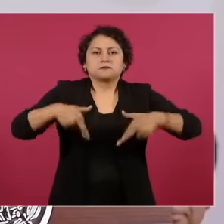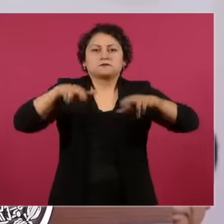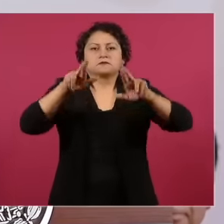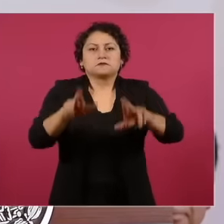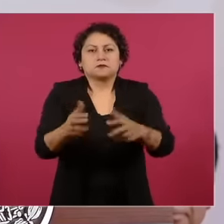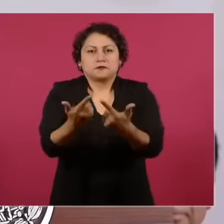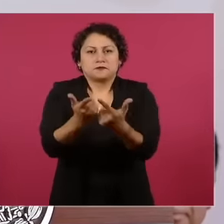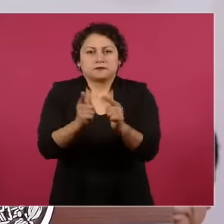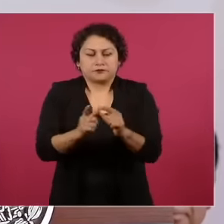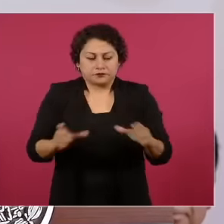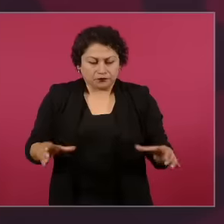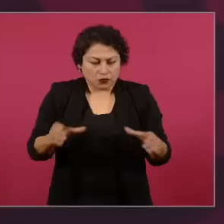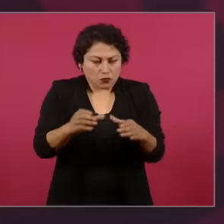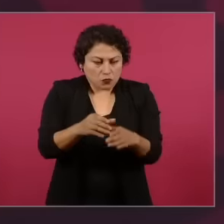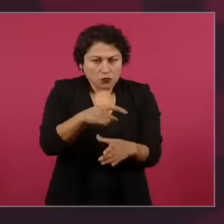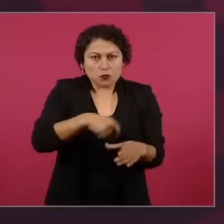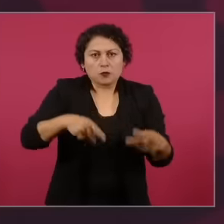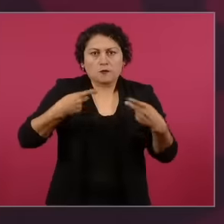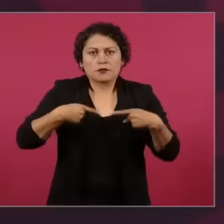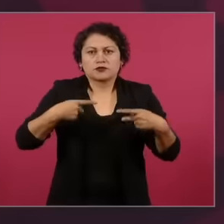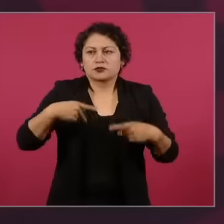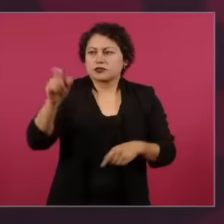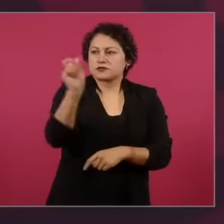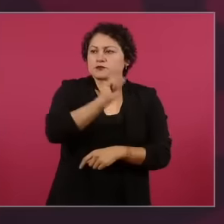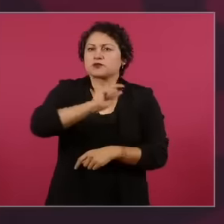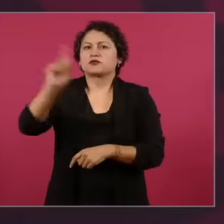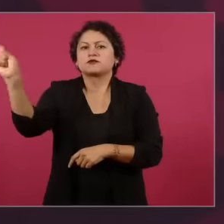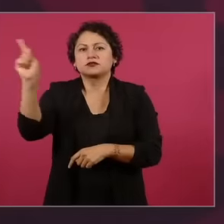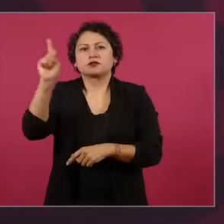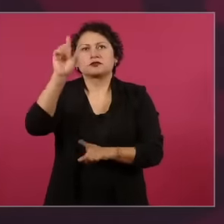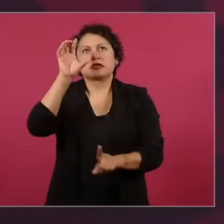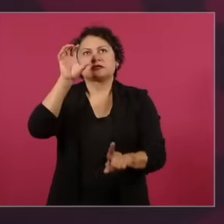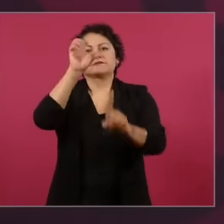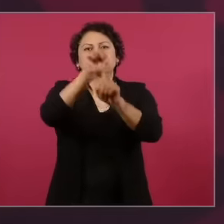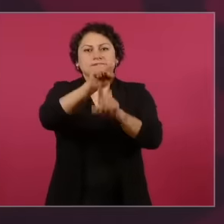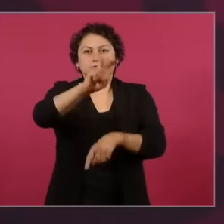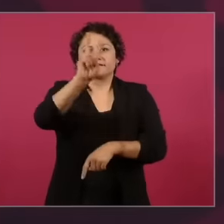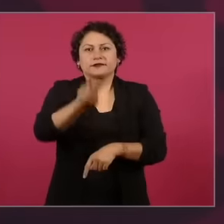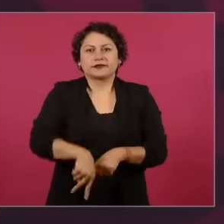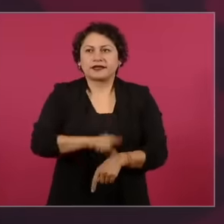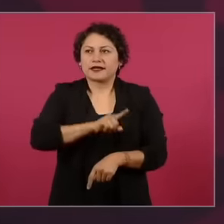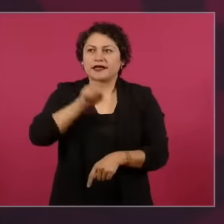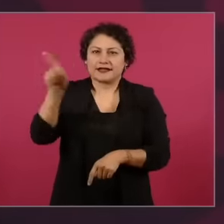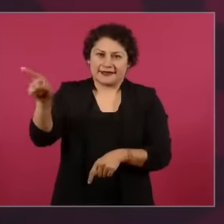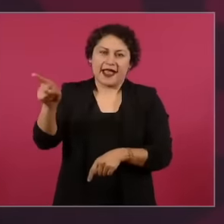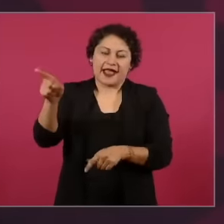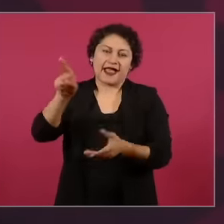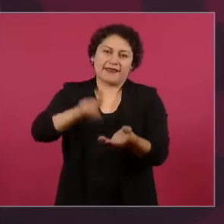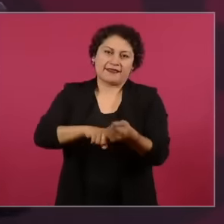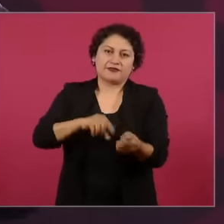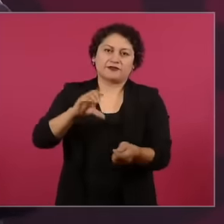the truth that is currently headed by the beloved Toño without censorship but also